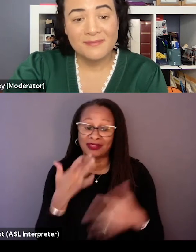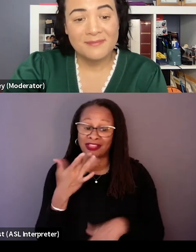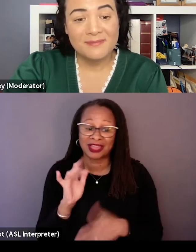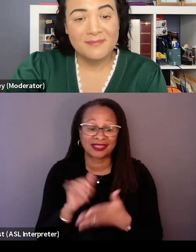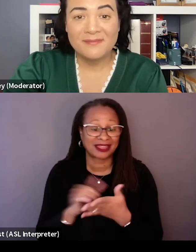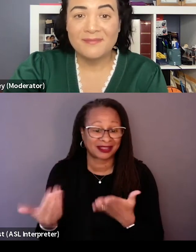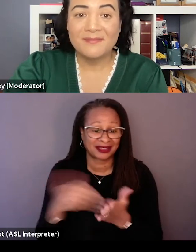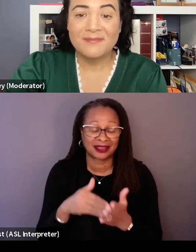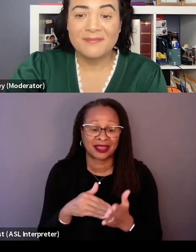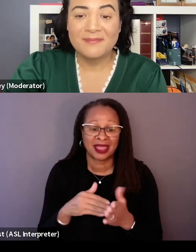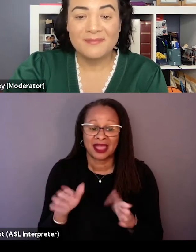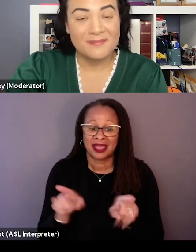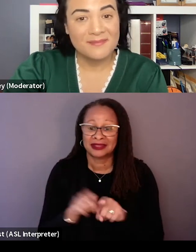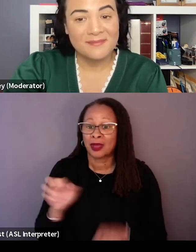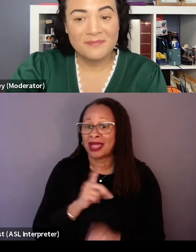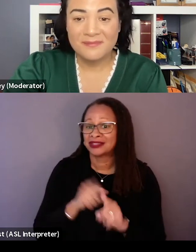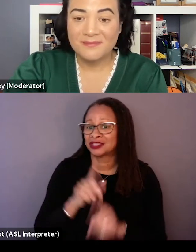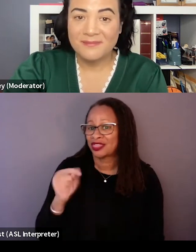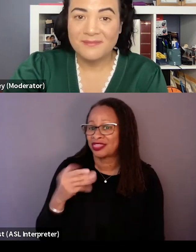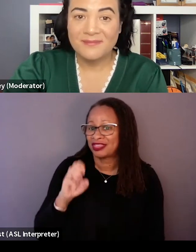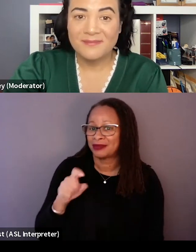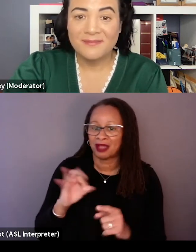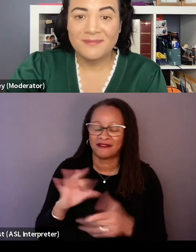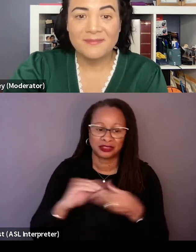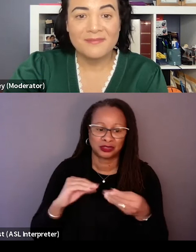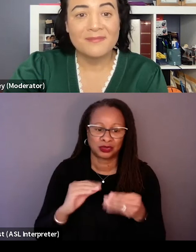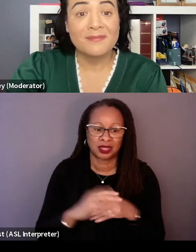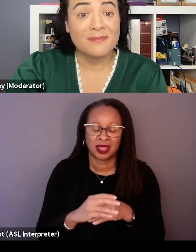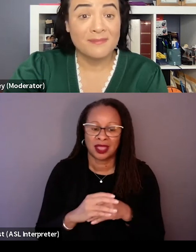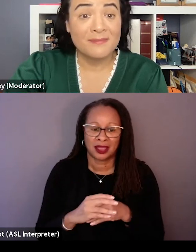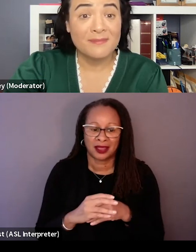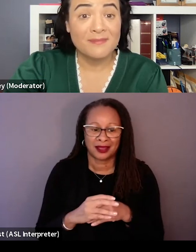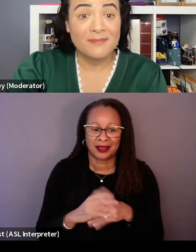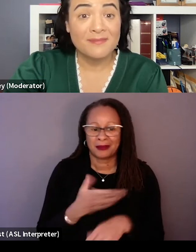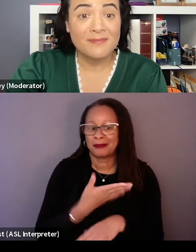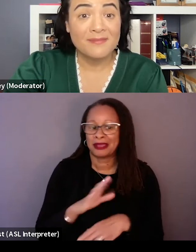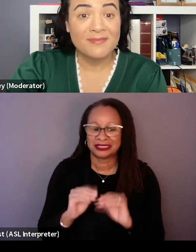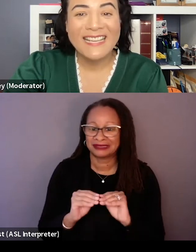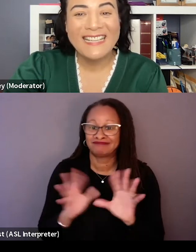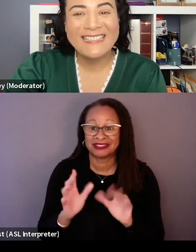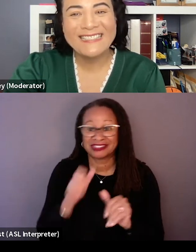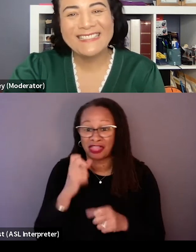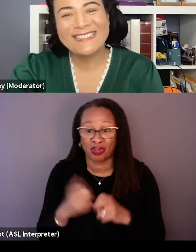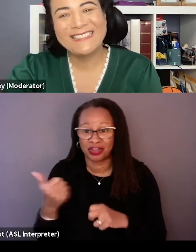coming back to the theme of the story, I mean it's music clearance was not what I said was the hardest, even though it popped into my head